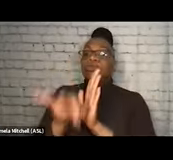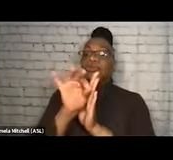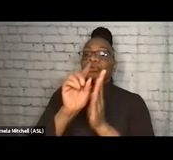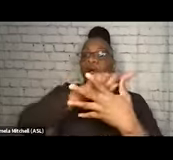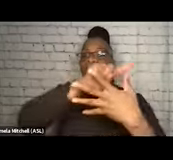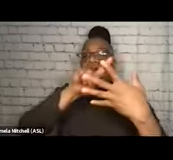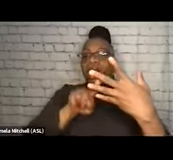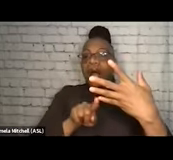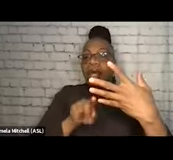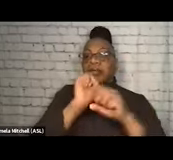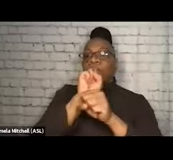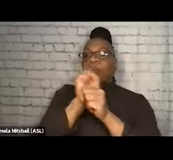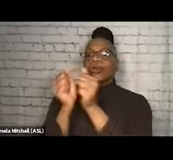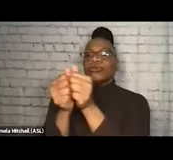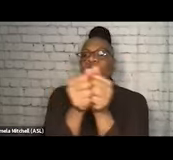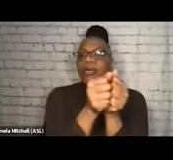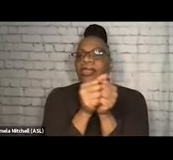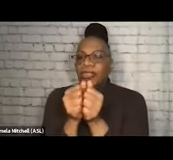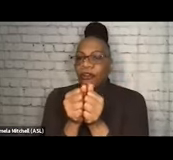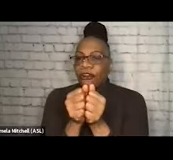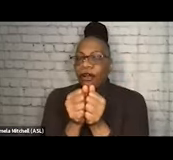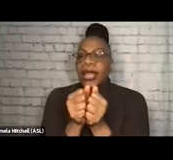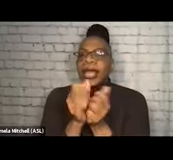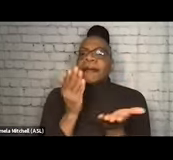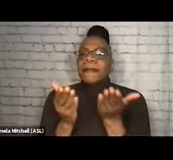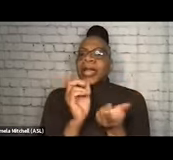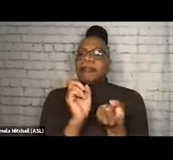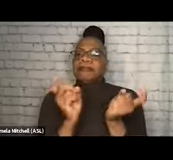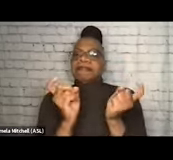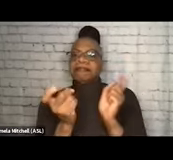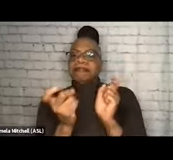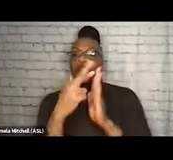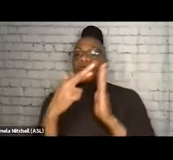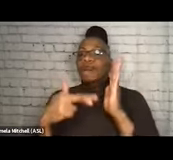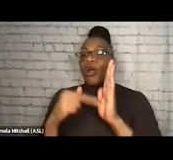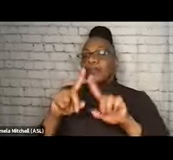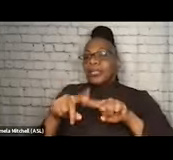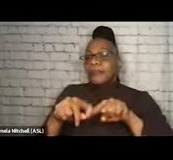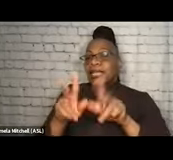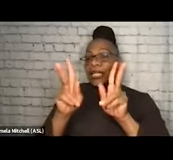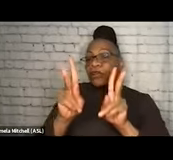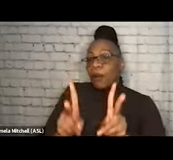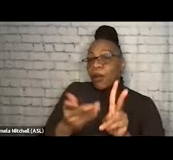and may play shifting roles, depending on where a person's at in their journey,